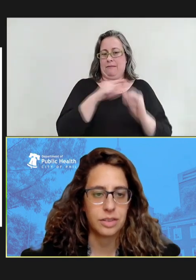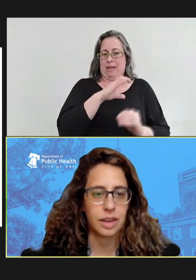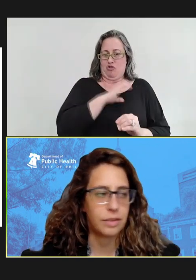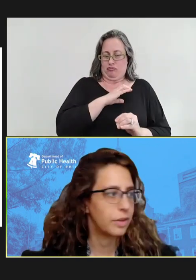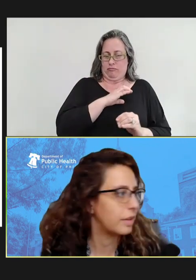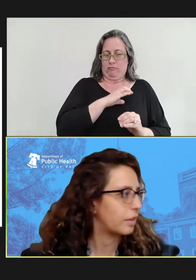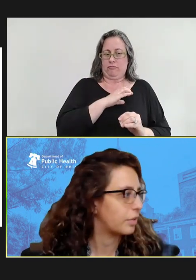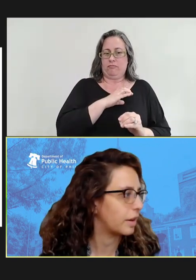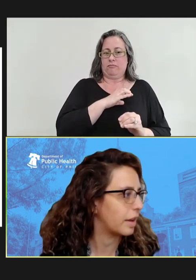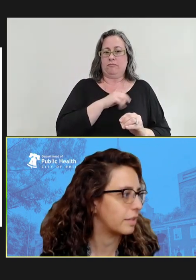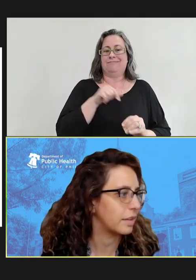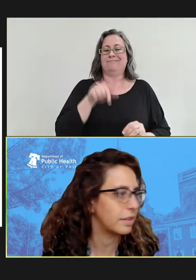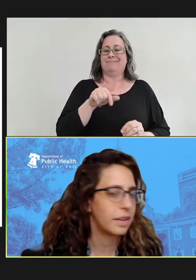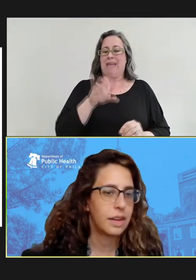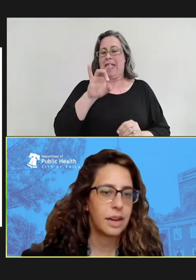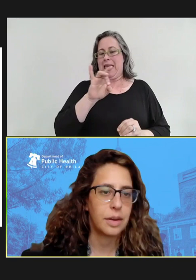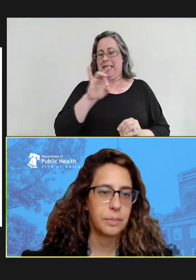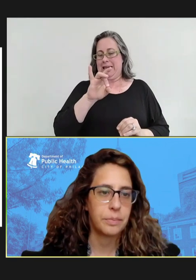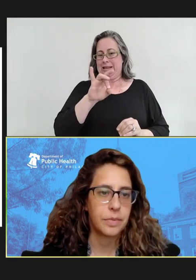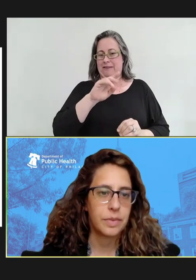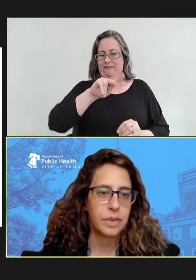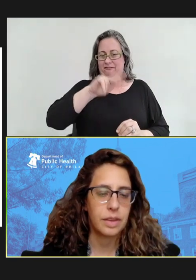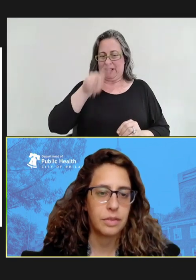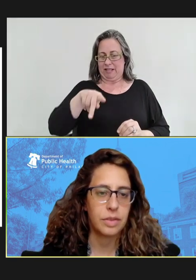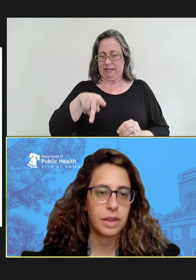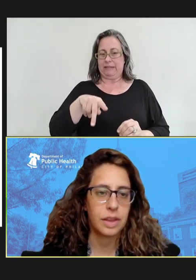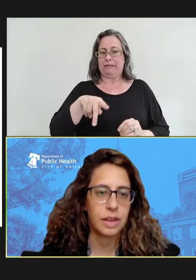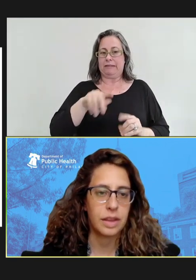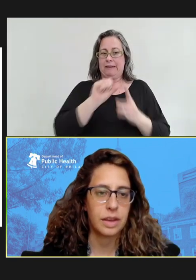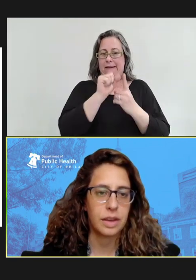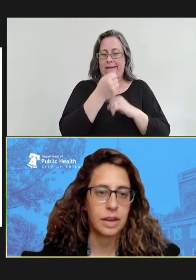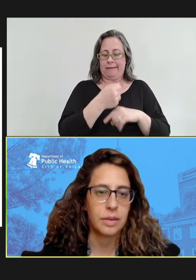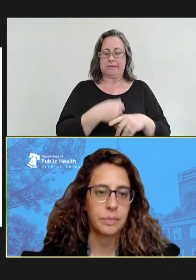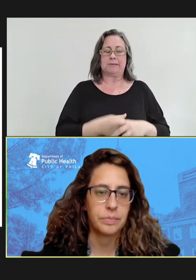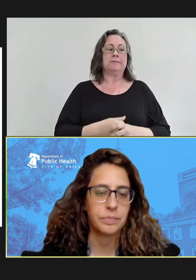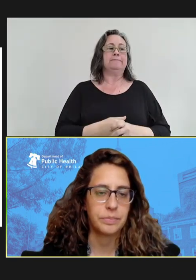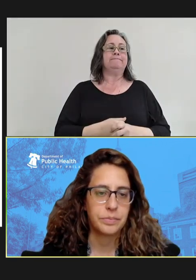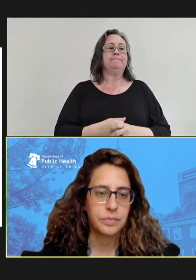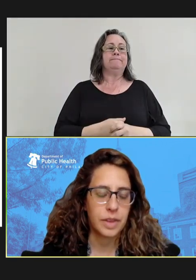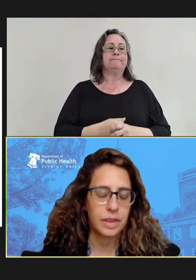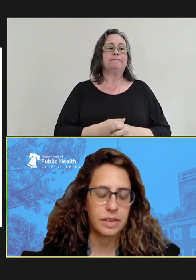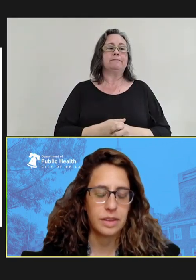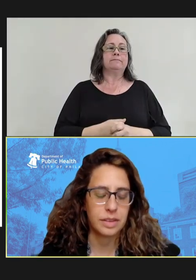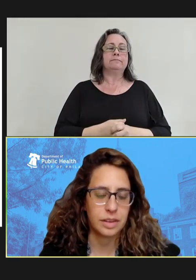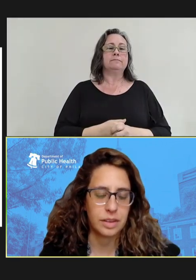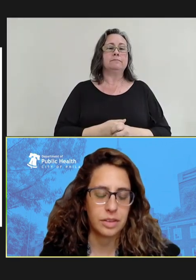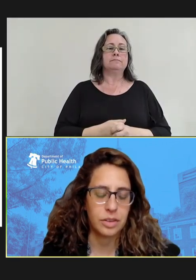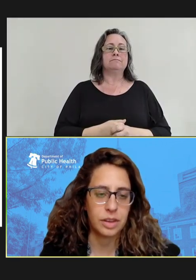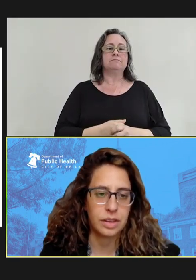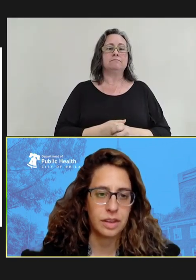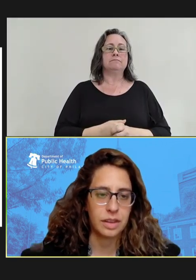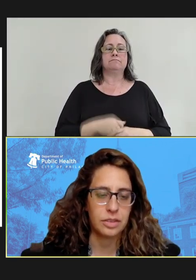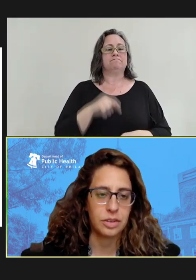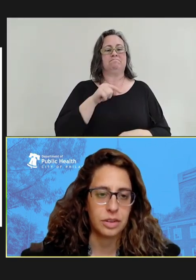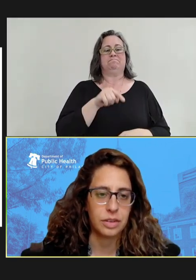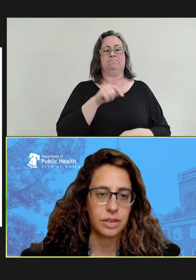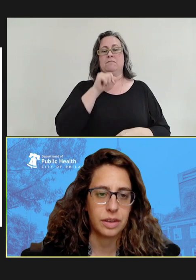eight Philadelphia cases, none of the -- and this doesn't include the initial